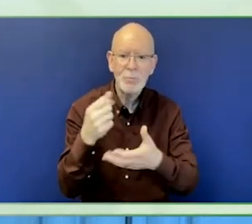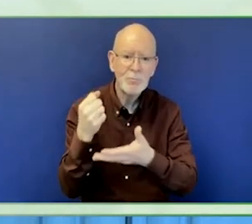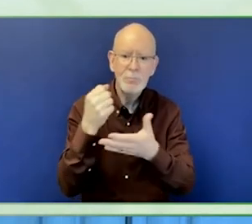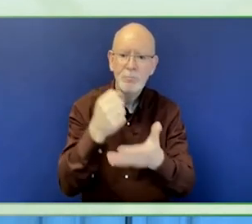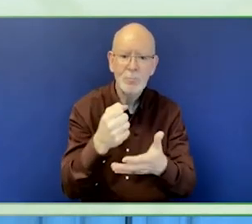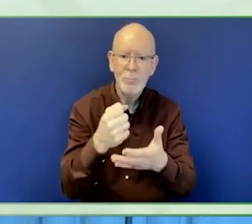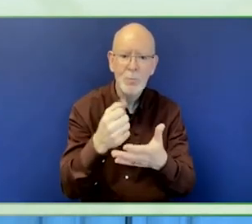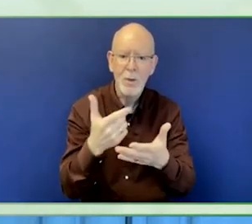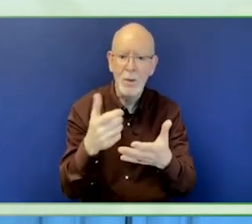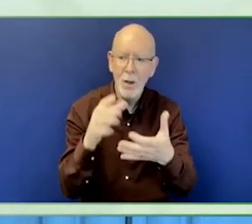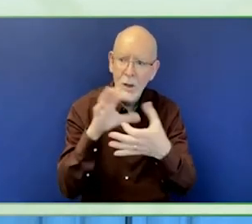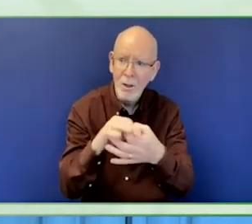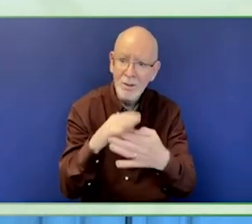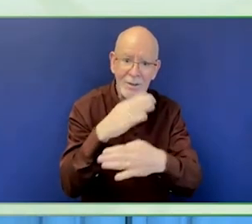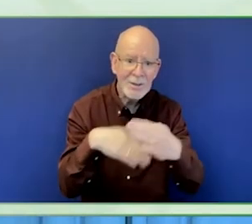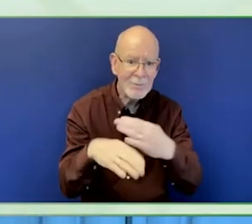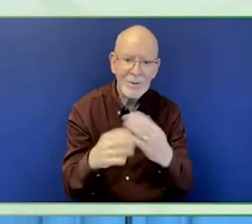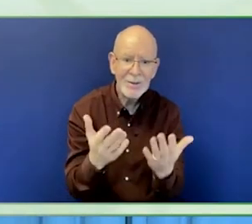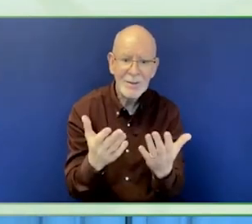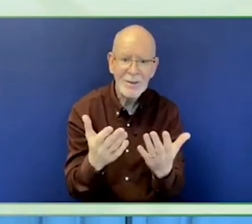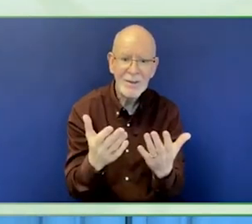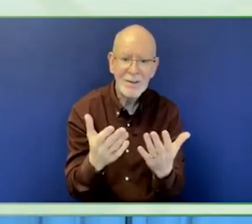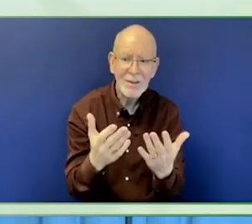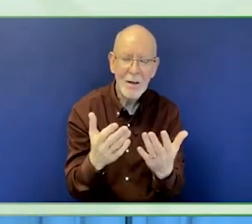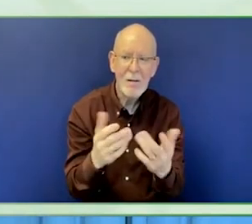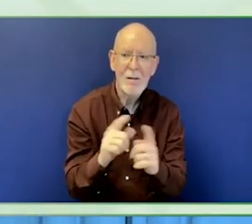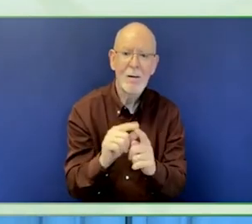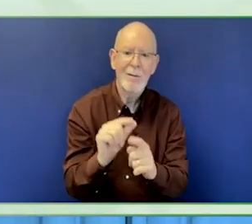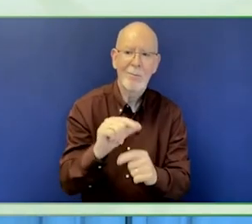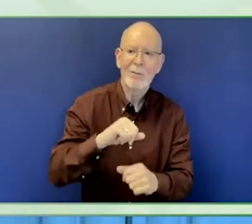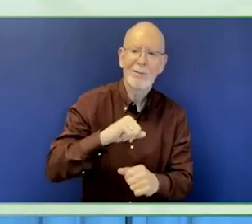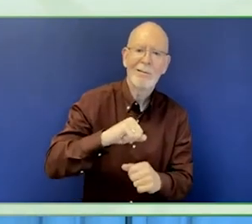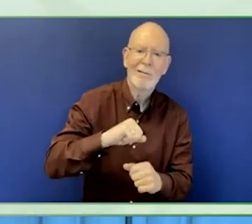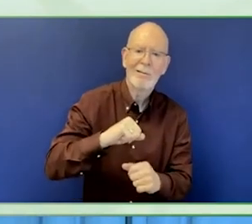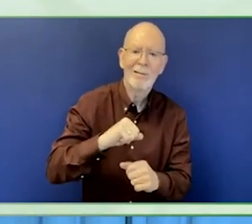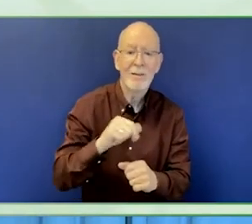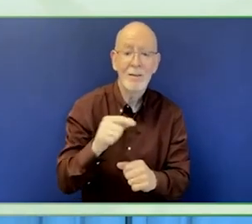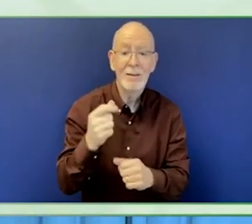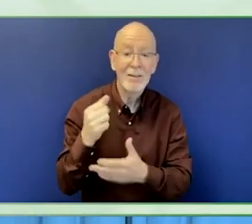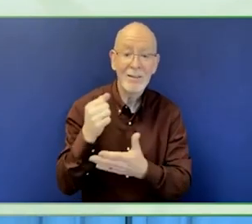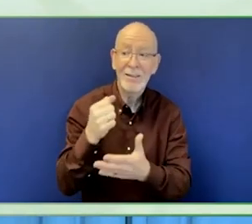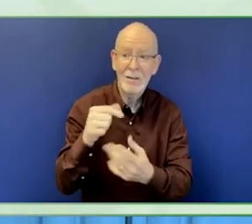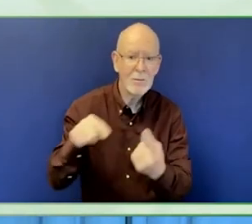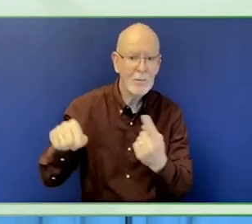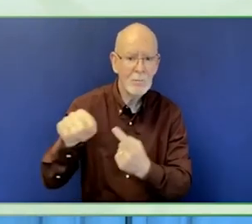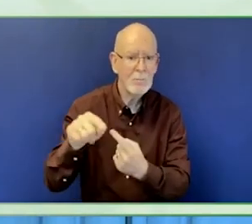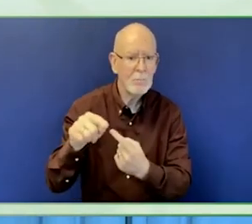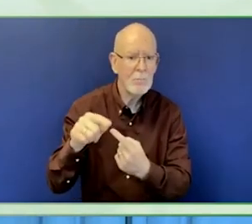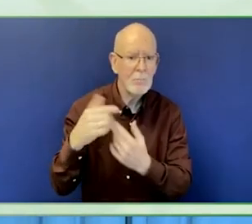Second, we look at program inclusion. The strongest projects and organisations involve people with